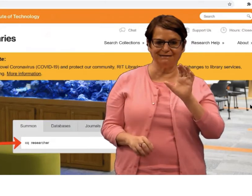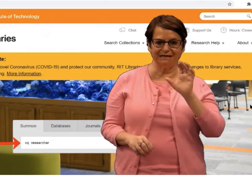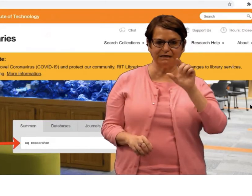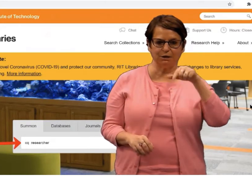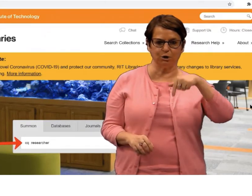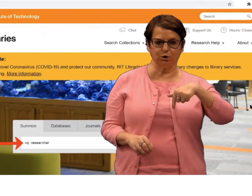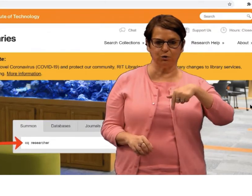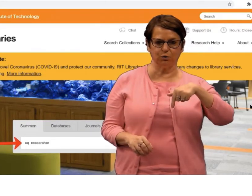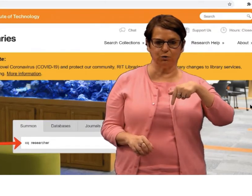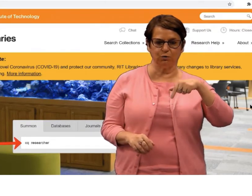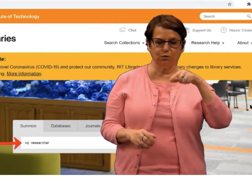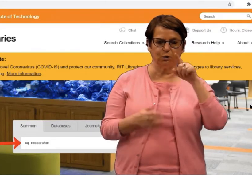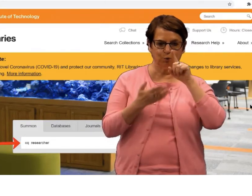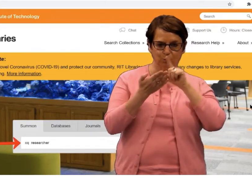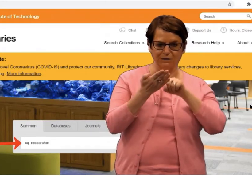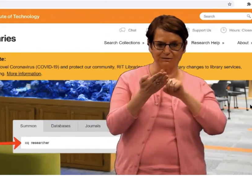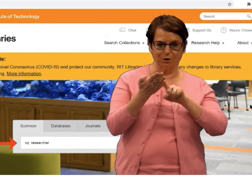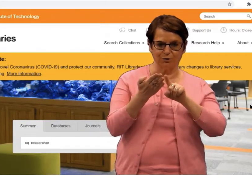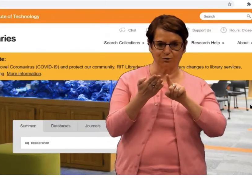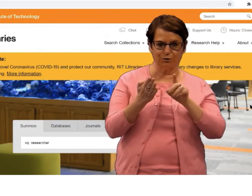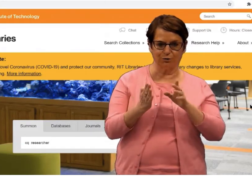and I'll type in CQ Researcher.